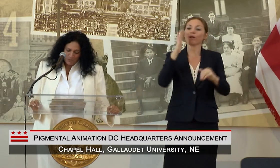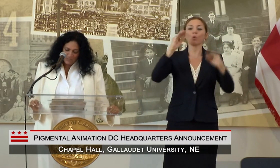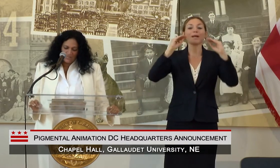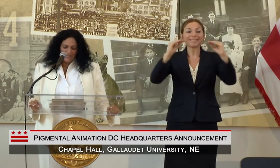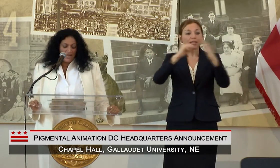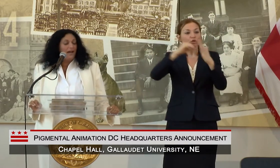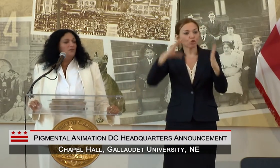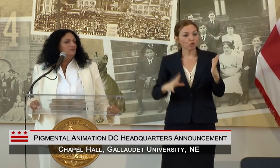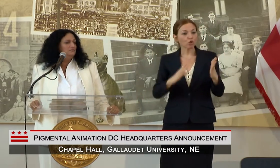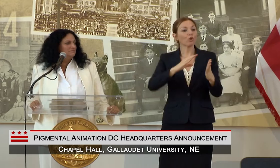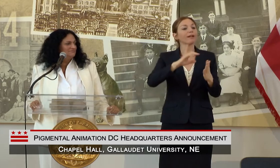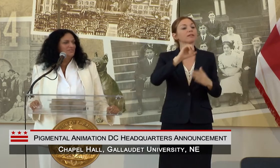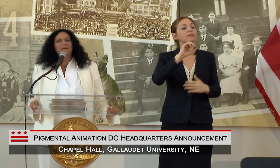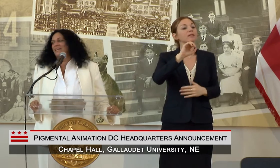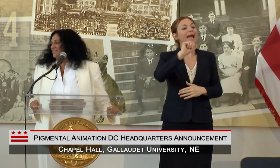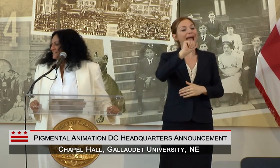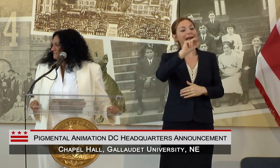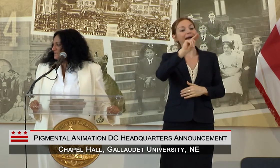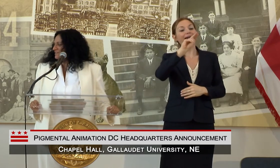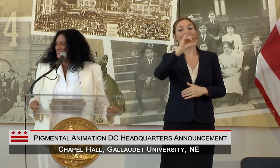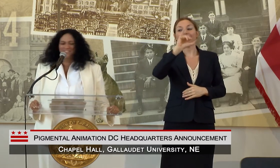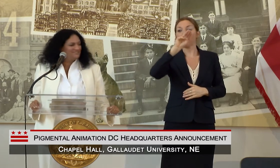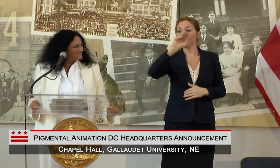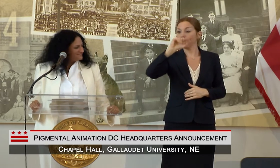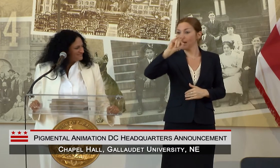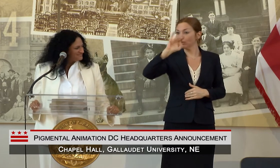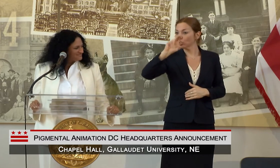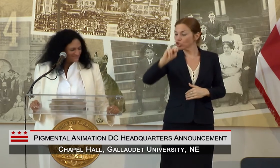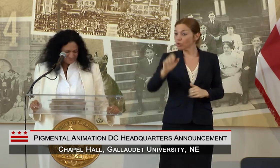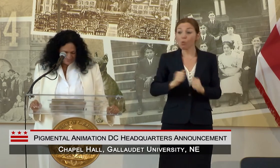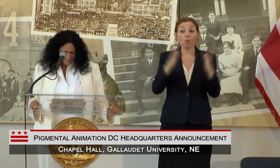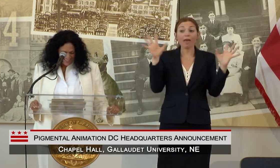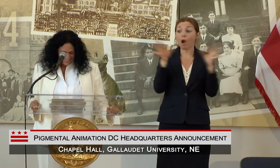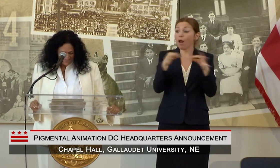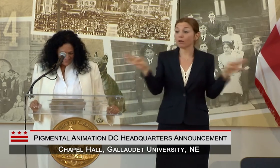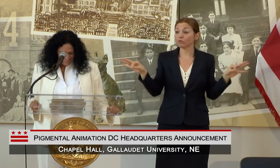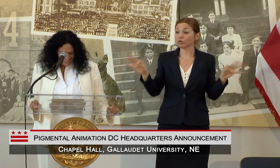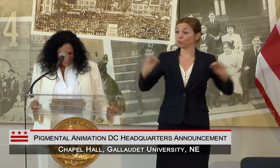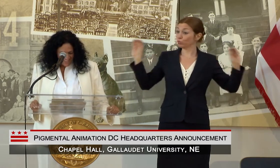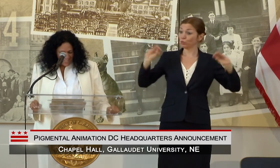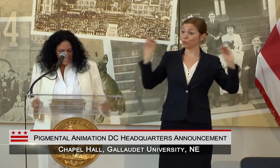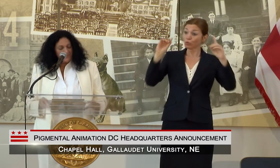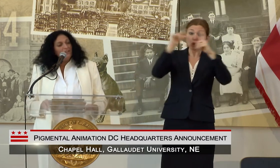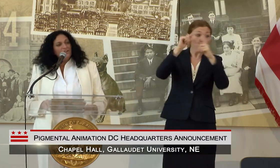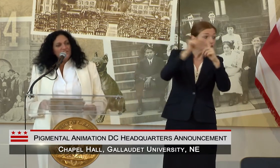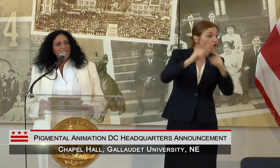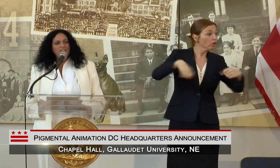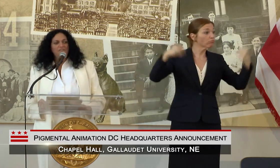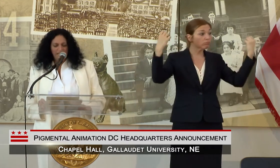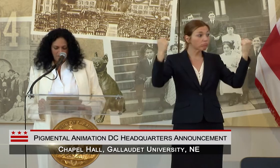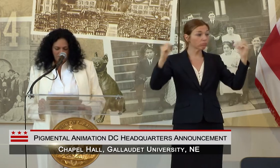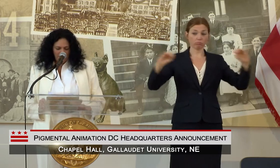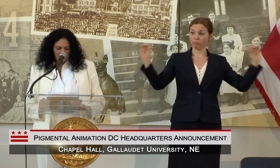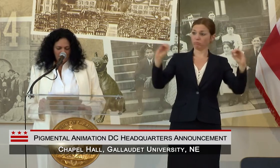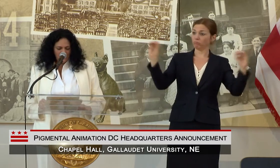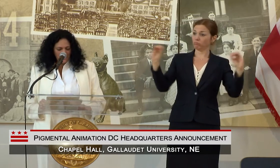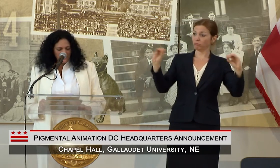AND WE WILL LEARN HOW FROM OUR GALLAUDET PARTNERS. IT HAS BEEN A LONG JOURNEY TO FIND OUR SPACE, A JOURNEY THAT